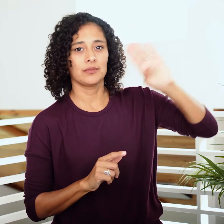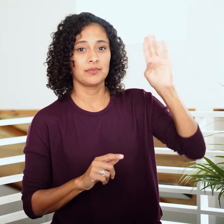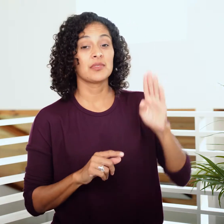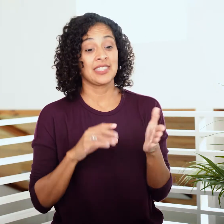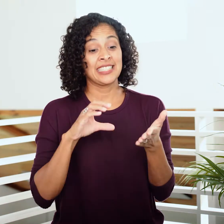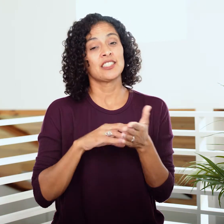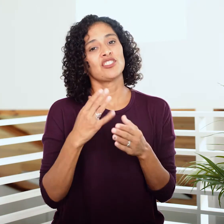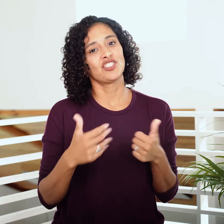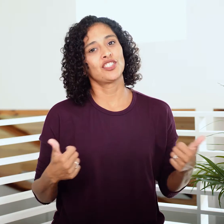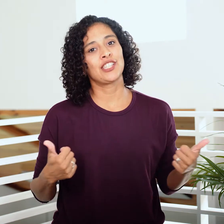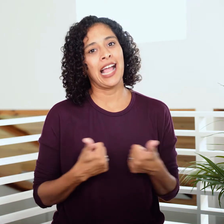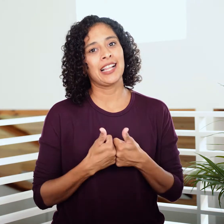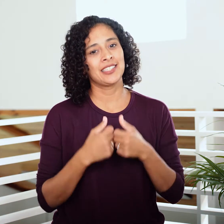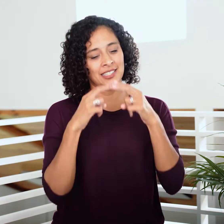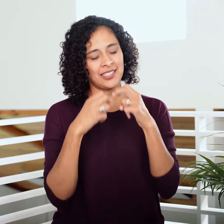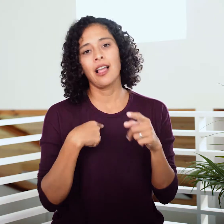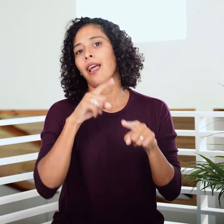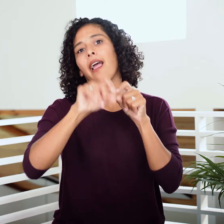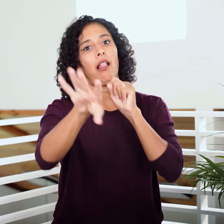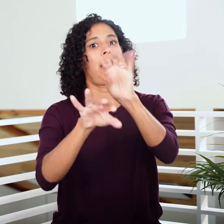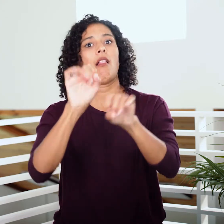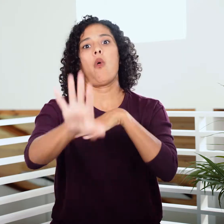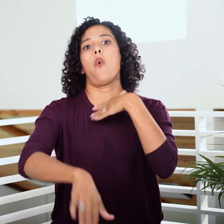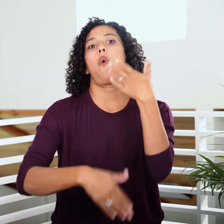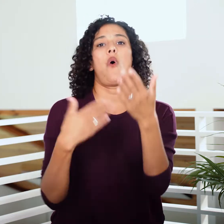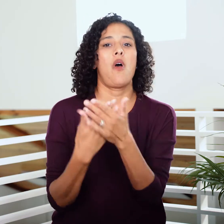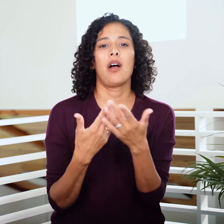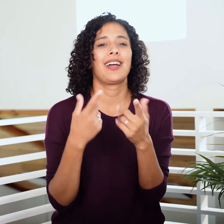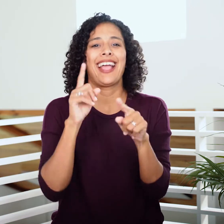This is a challenging section to parse; we can’t throw it all out